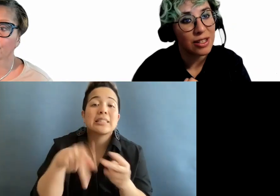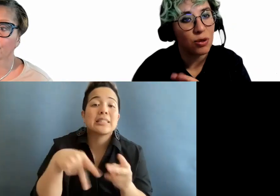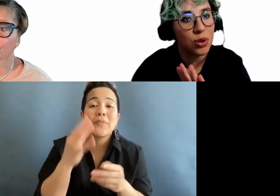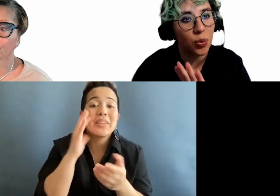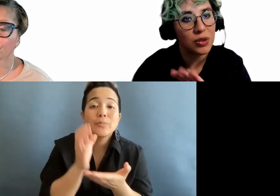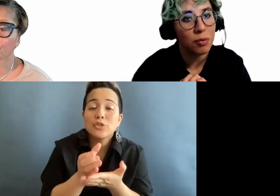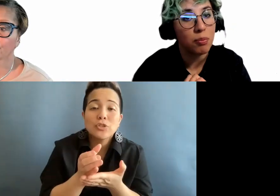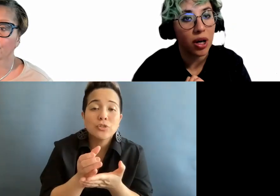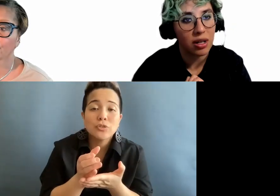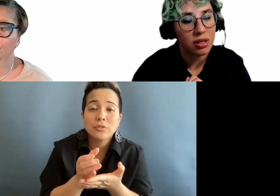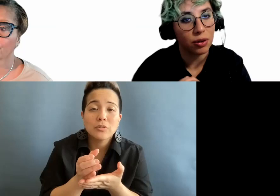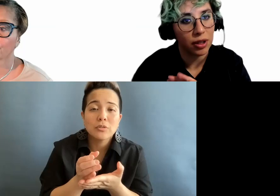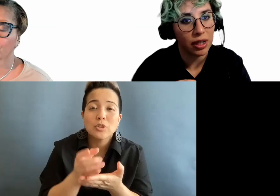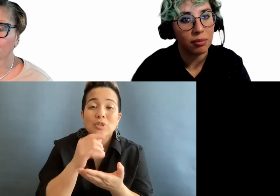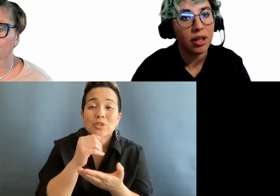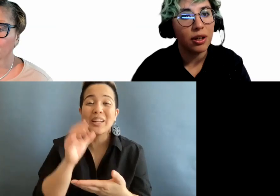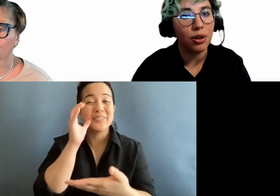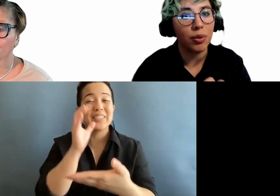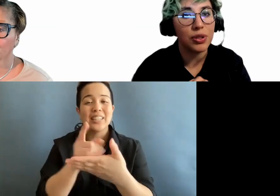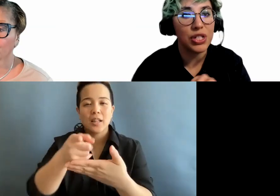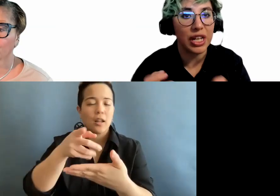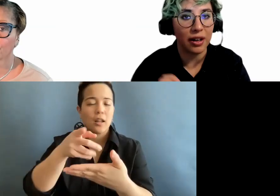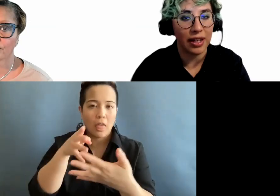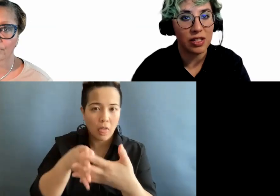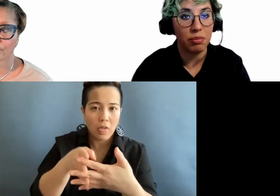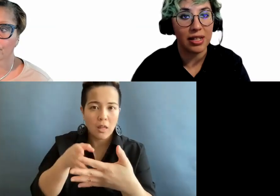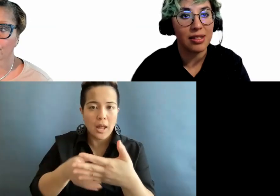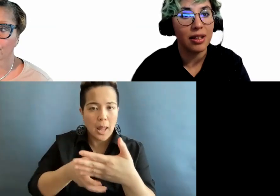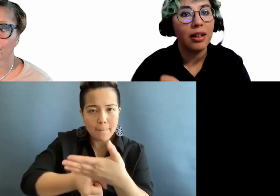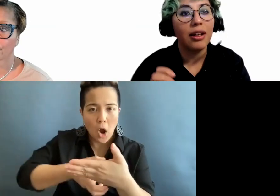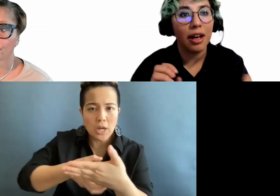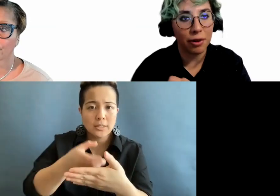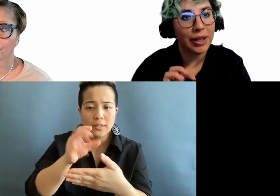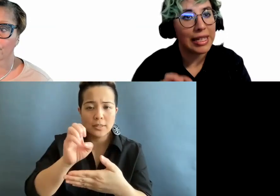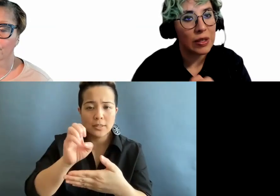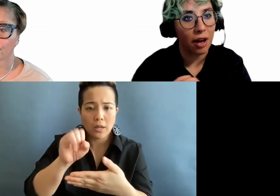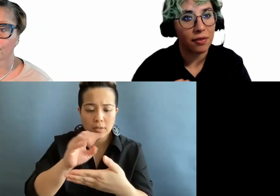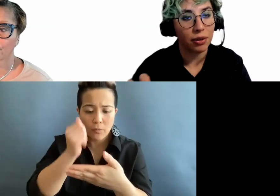you don't want to emboss over them. You don't want to share that space. Everyone needs to have their